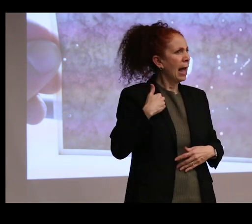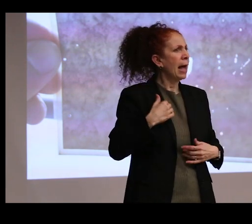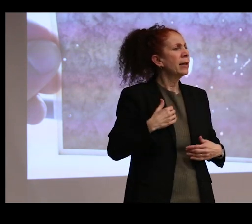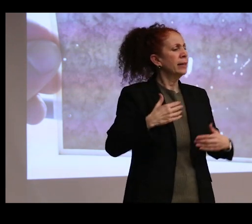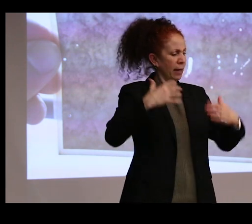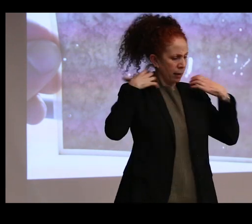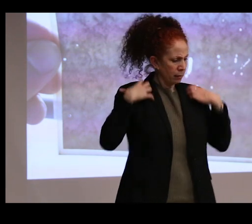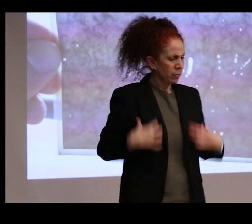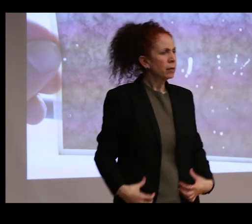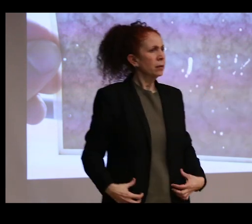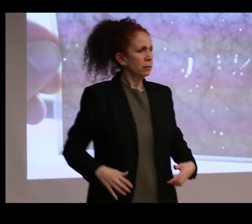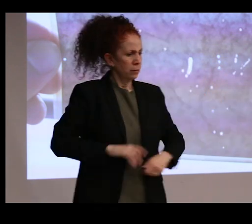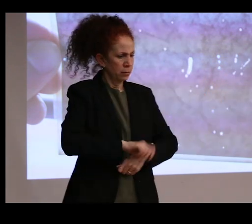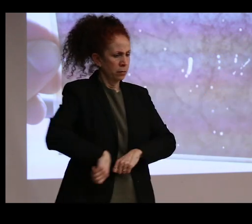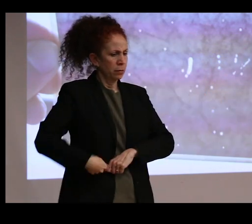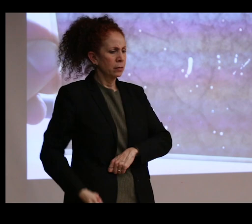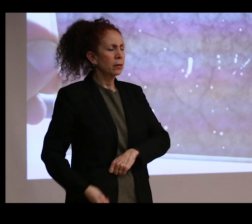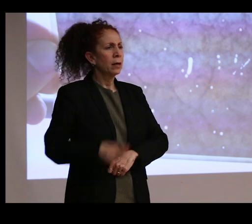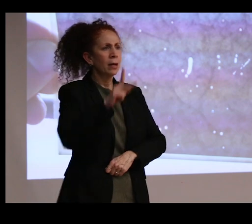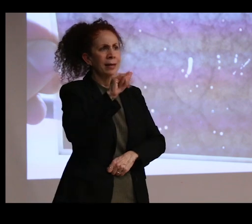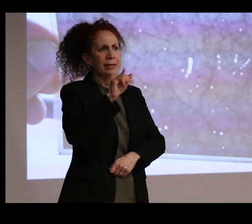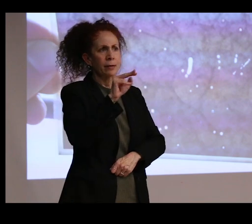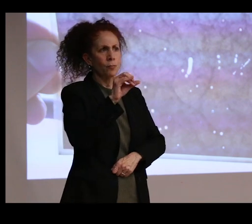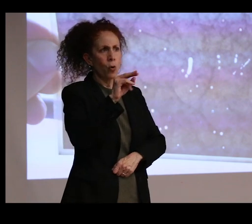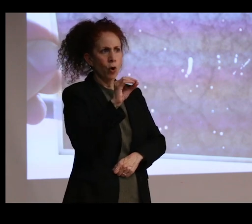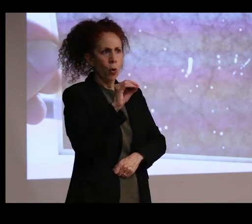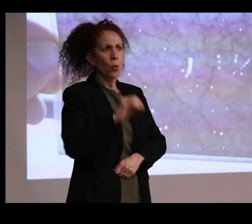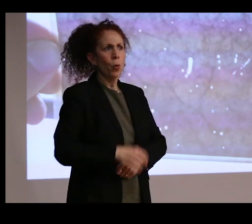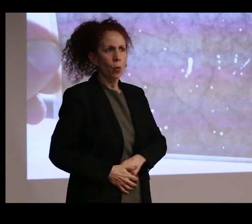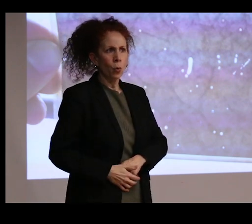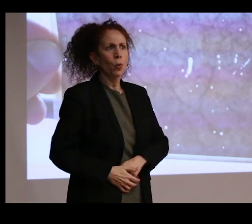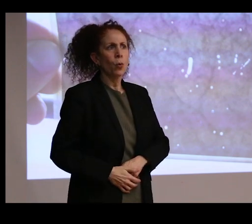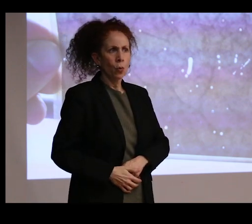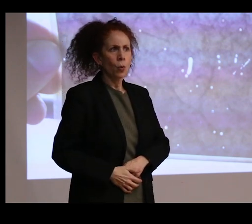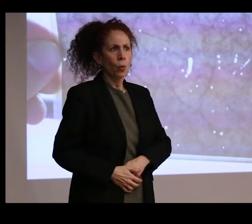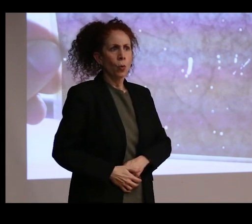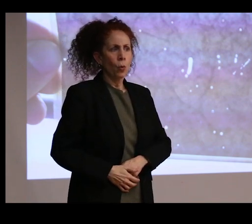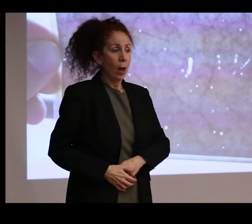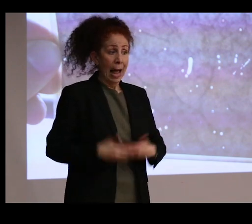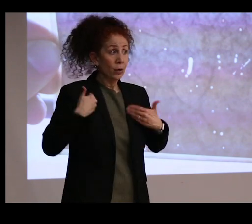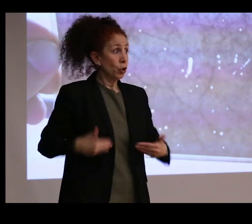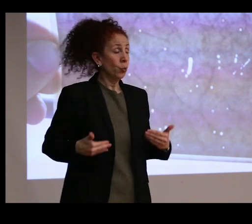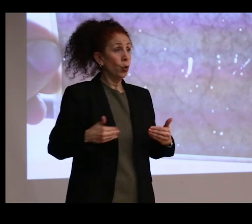And he himself would sort of officiate or sort of stand by.